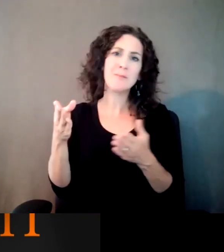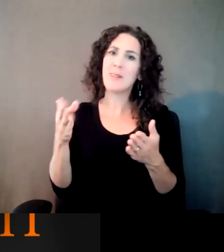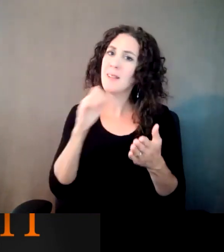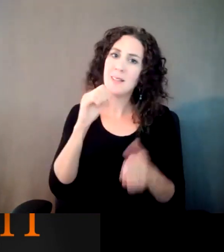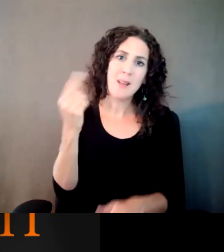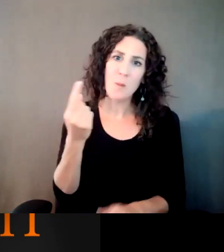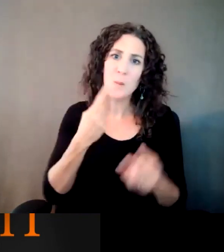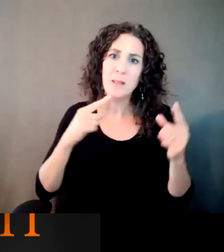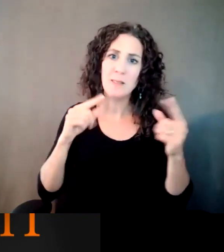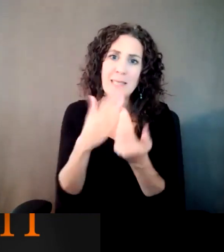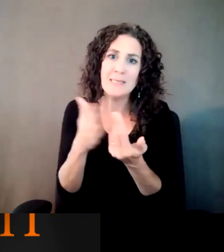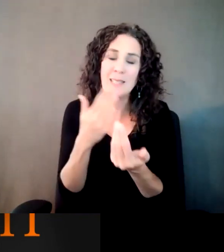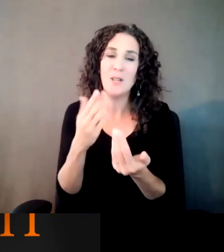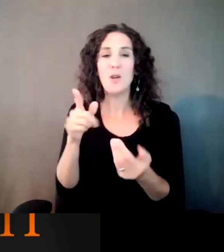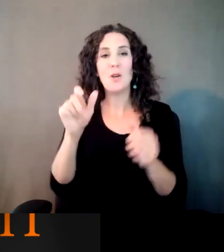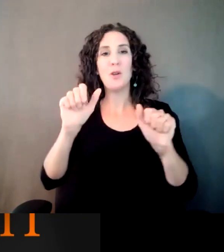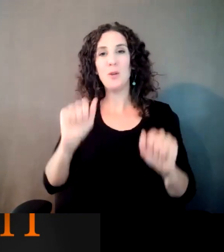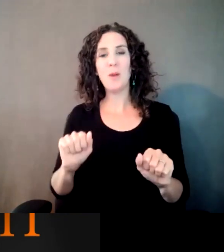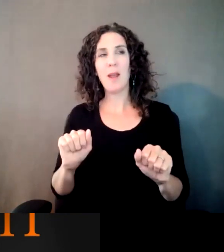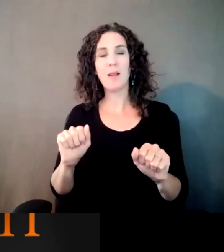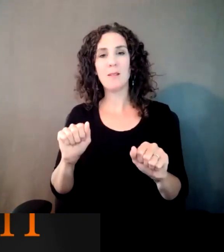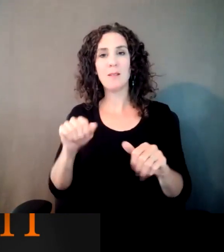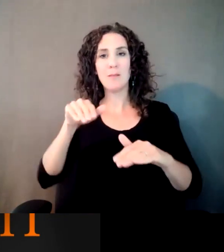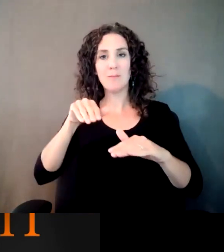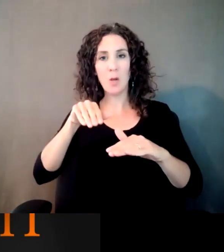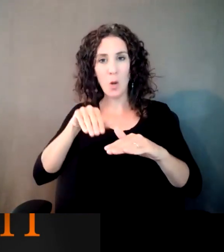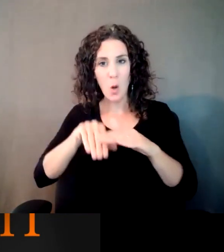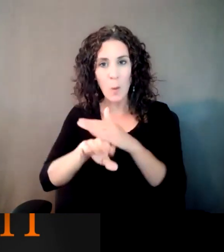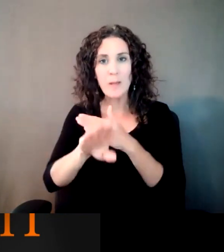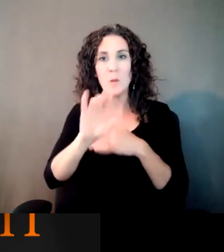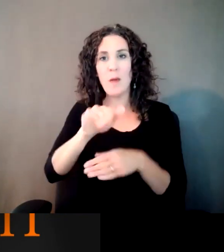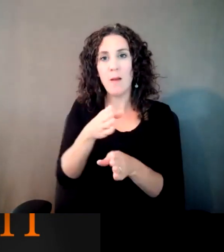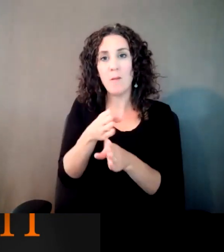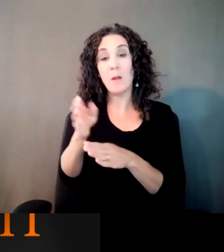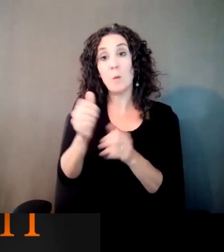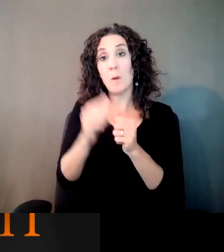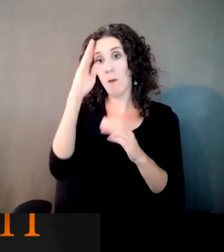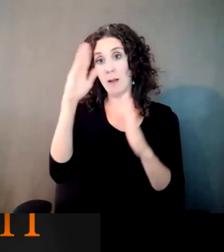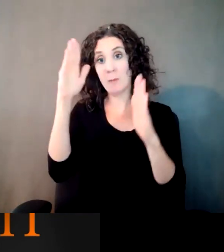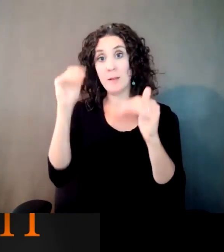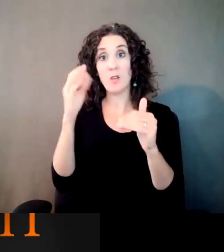that you can really go into with the expectations of great success. You can hope for it. But